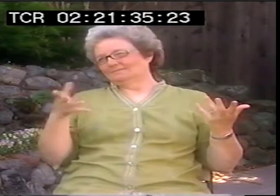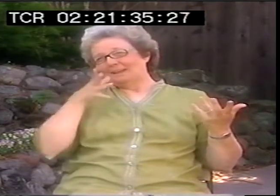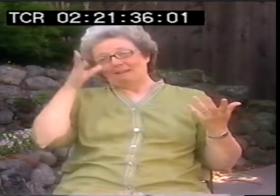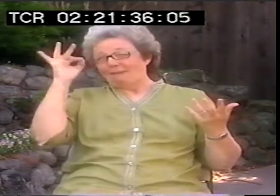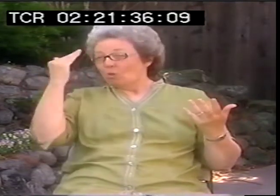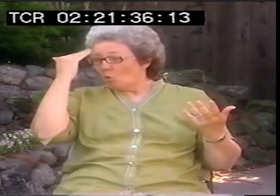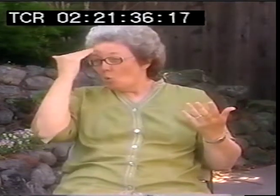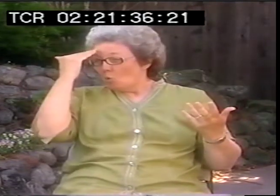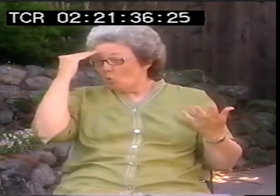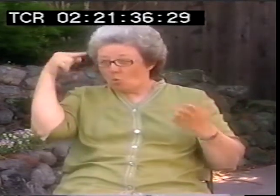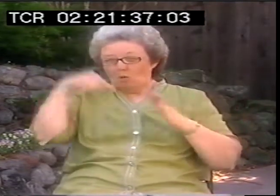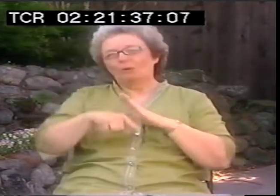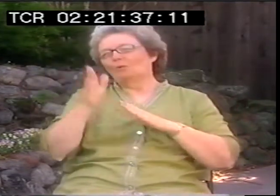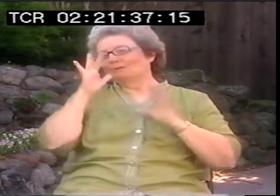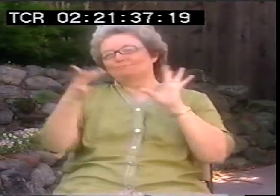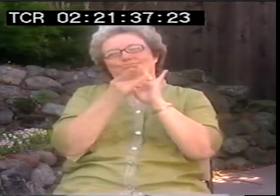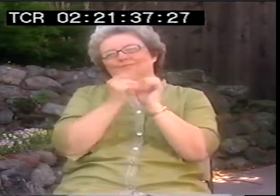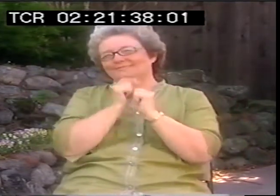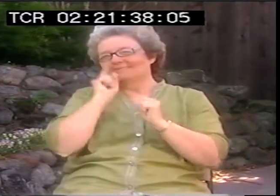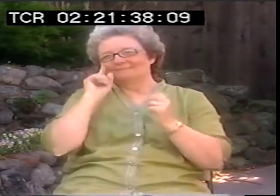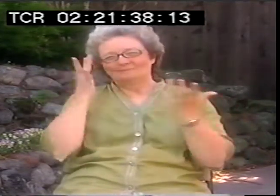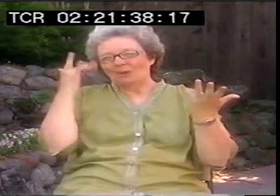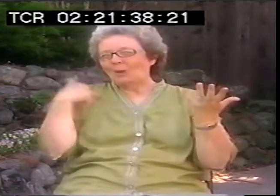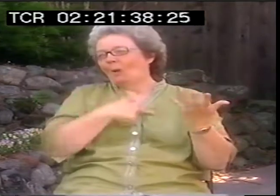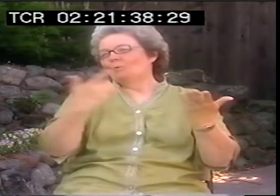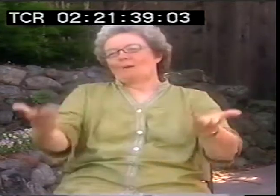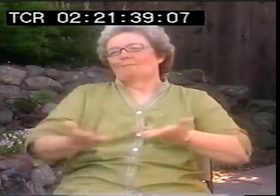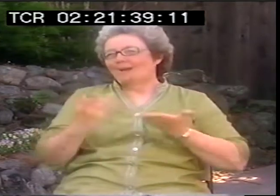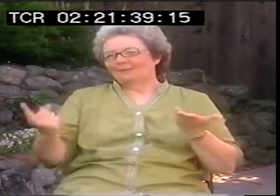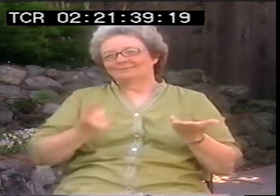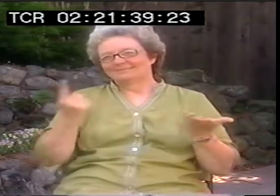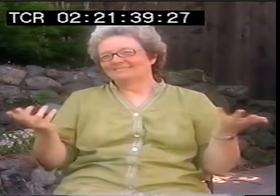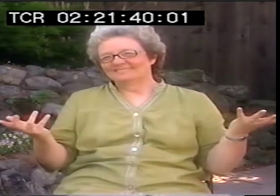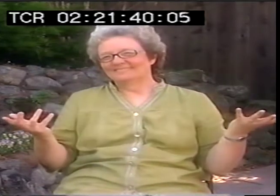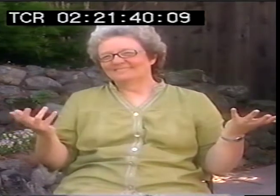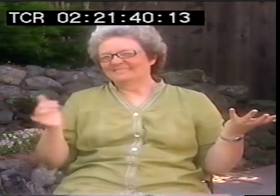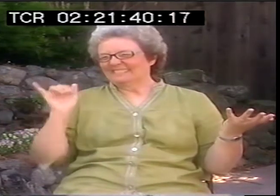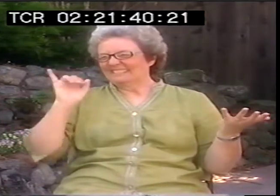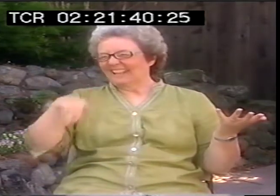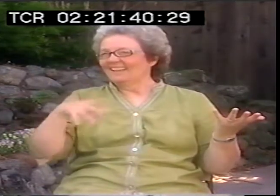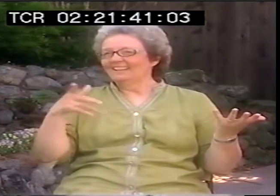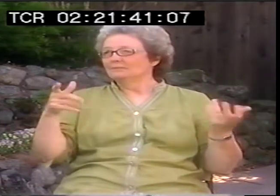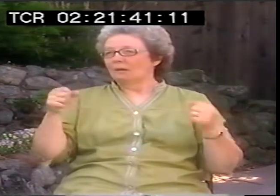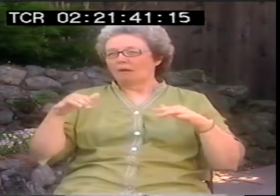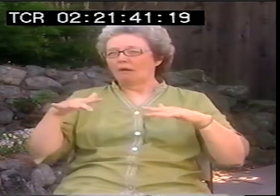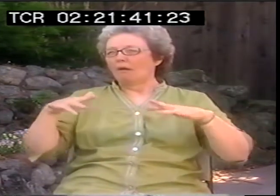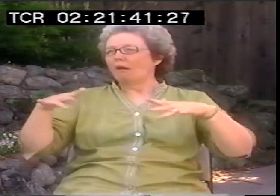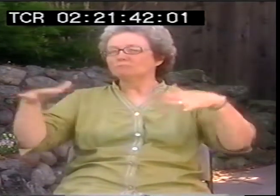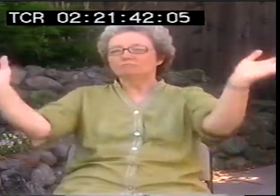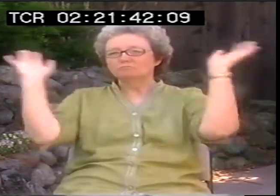and all of the cochlear implants and all the money that these businesses have to try to fix the kids.